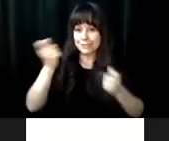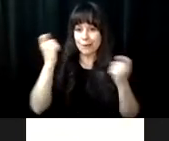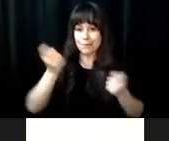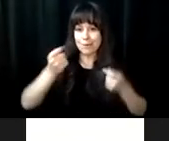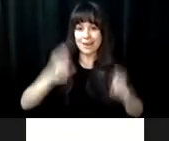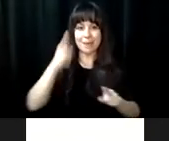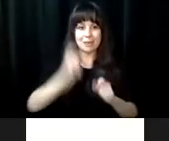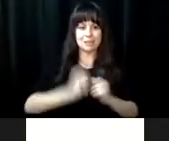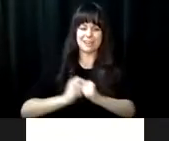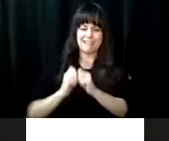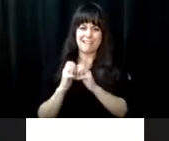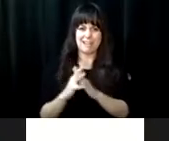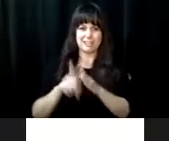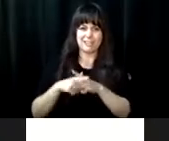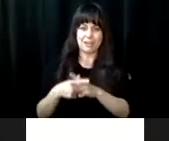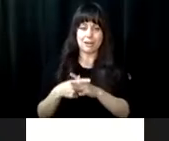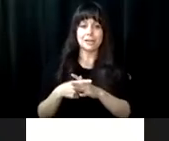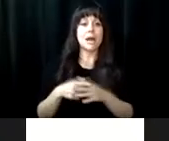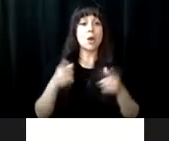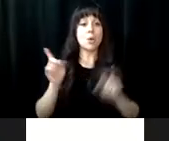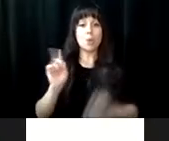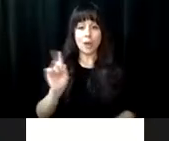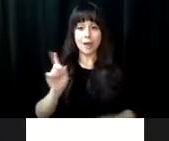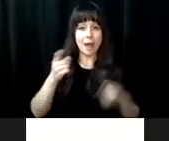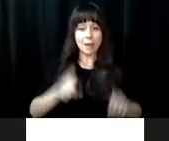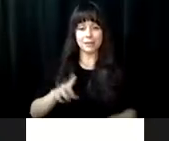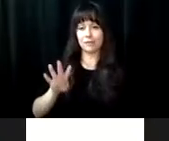federal government. On July 8th, 1970, a ground-breaking